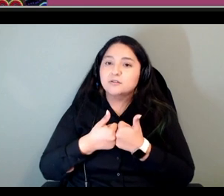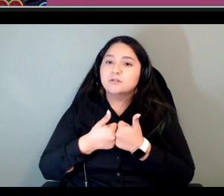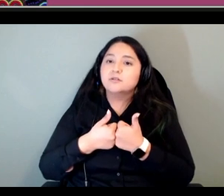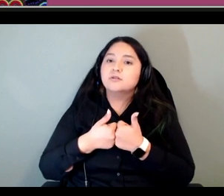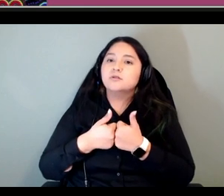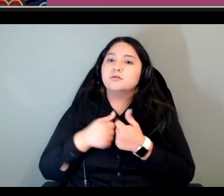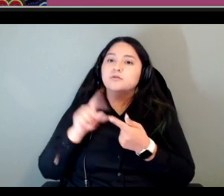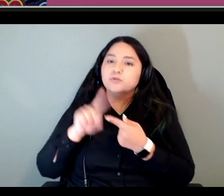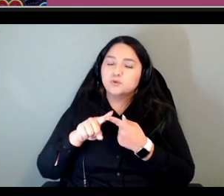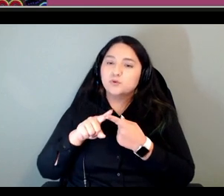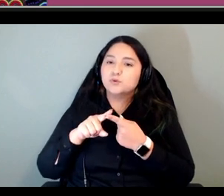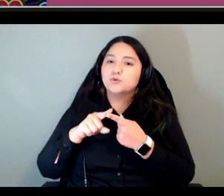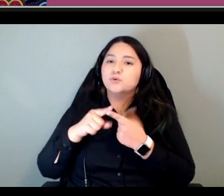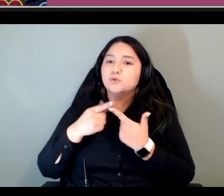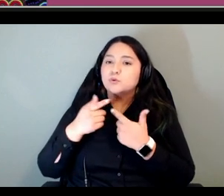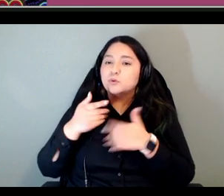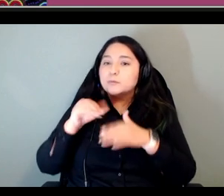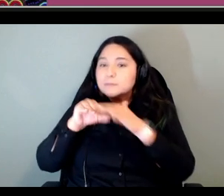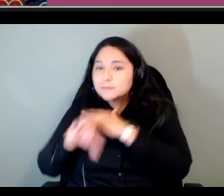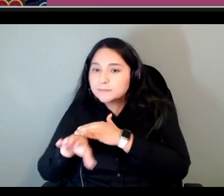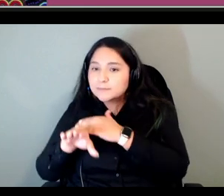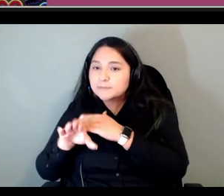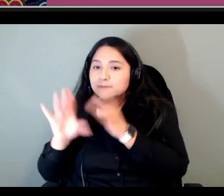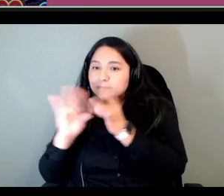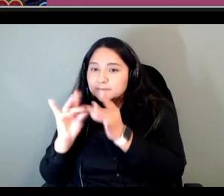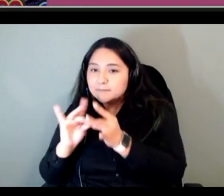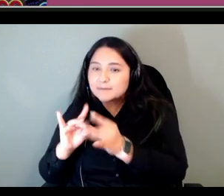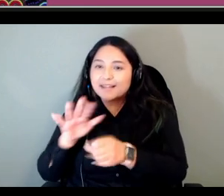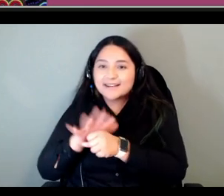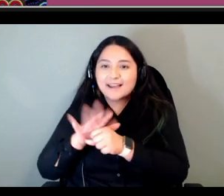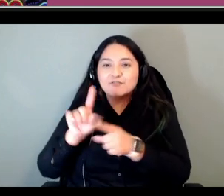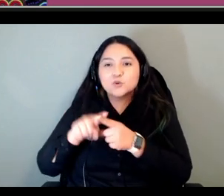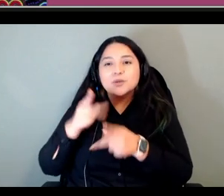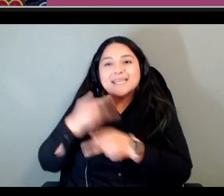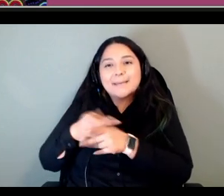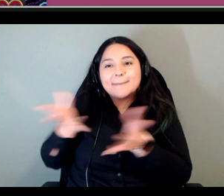to keep things moving and lively and vibrant so that's something to to really consider